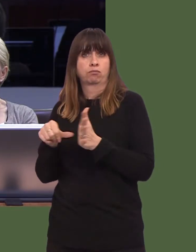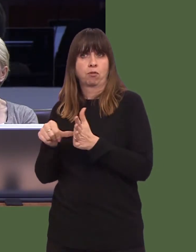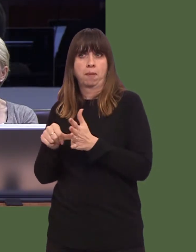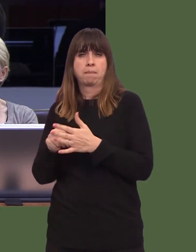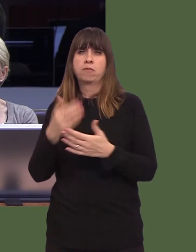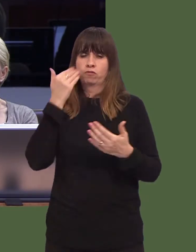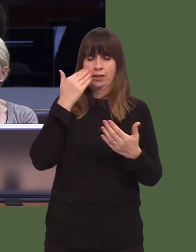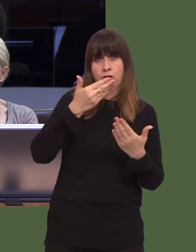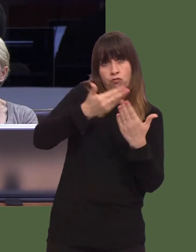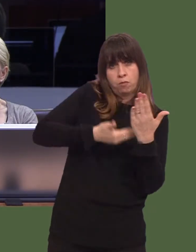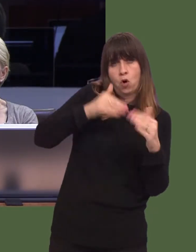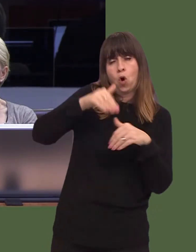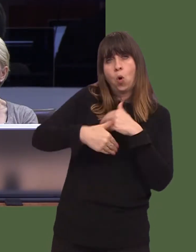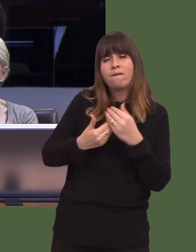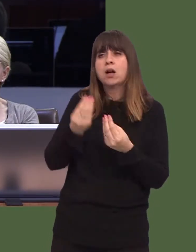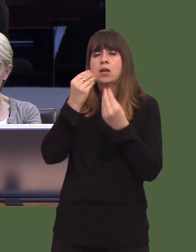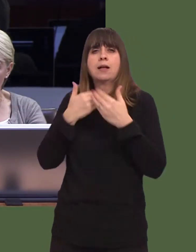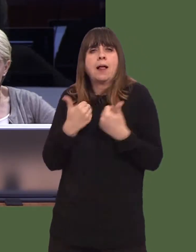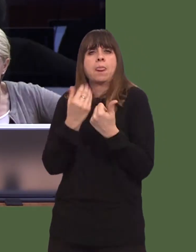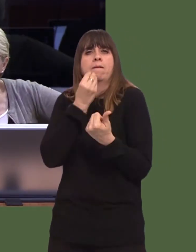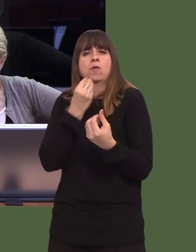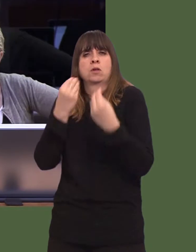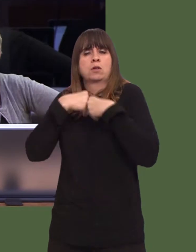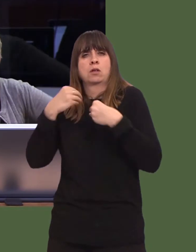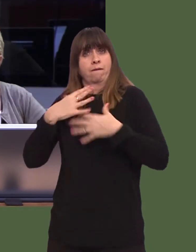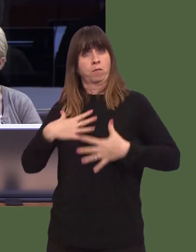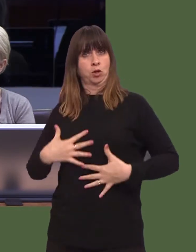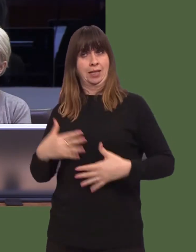this is five years after the last report on nutrition.